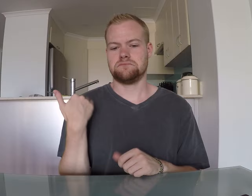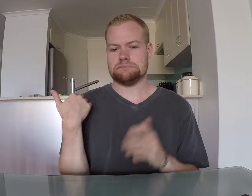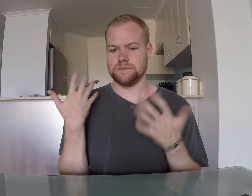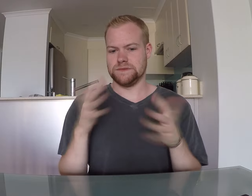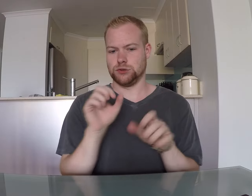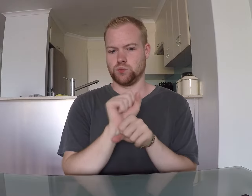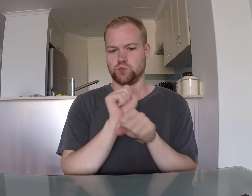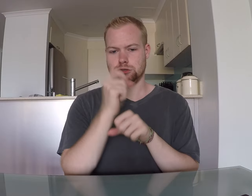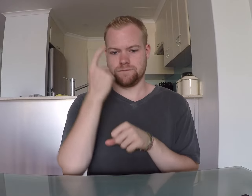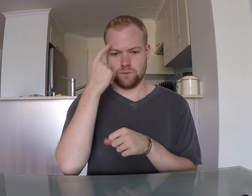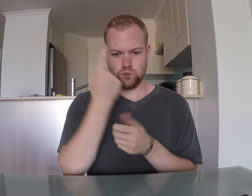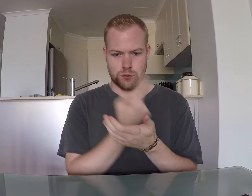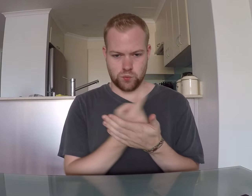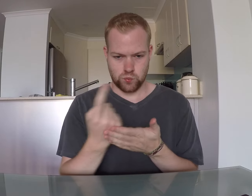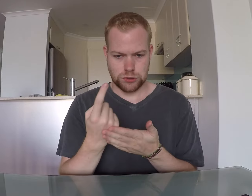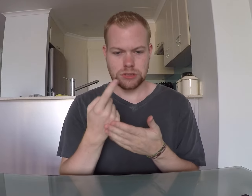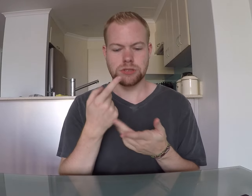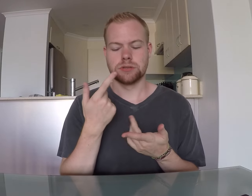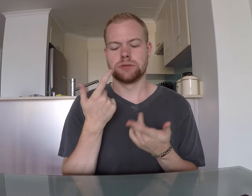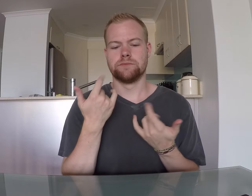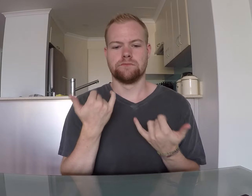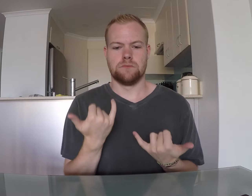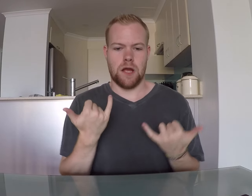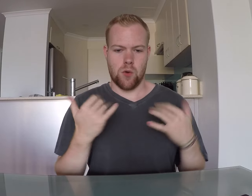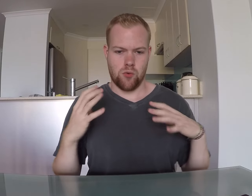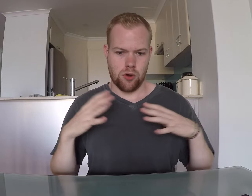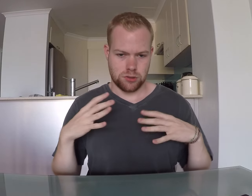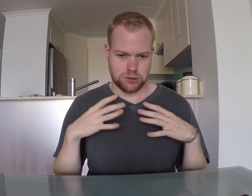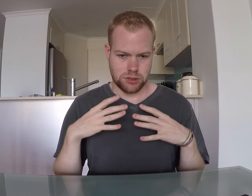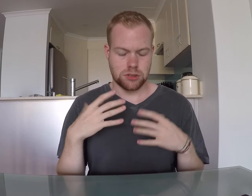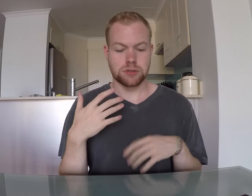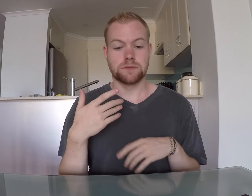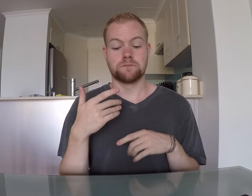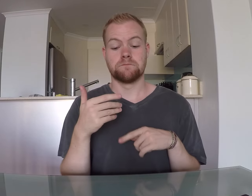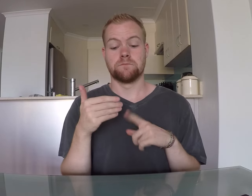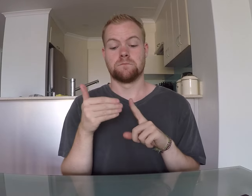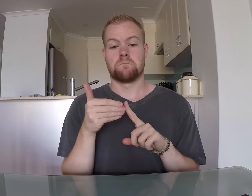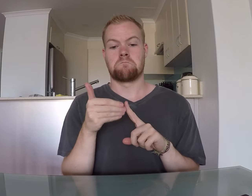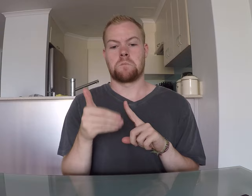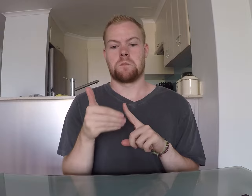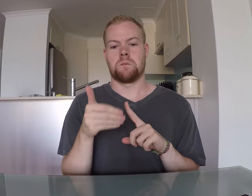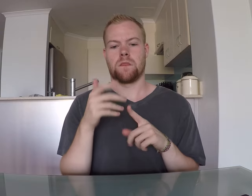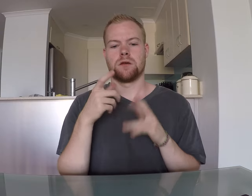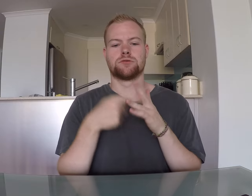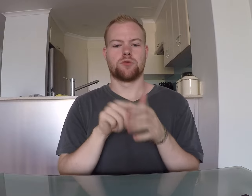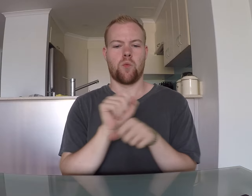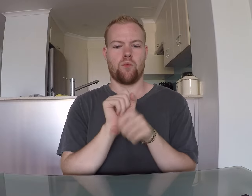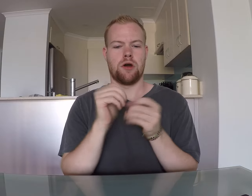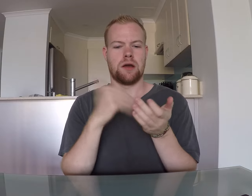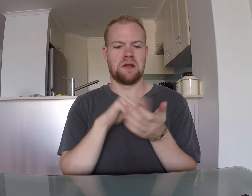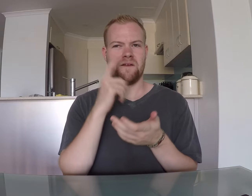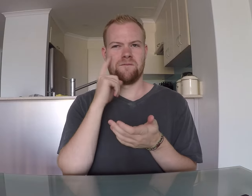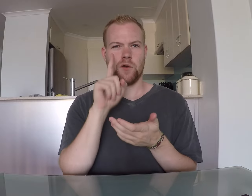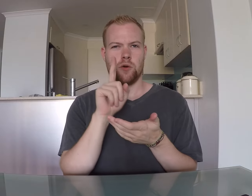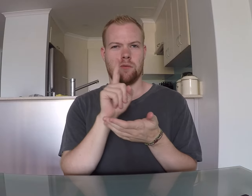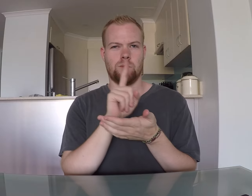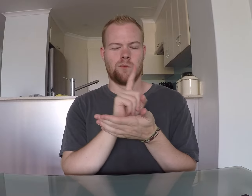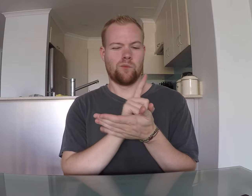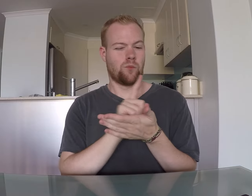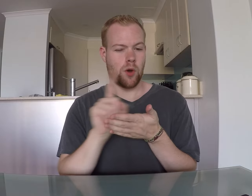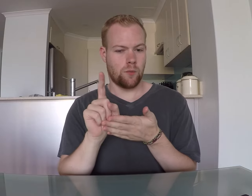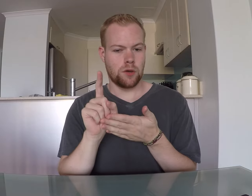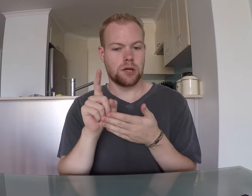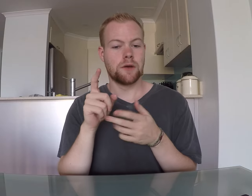I just finished working there for a week, now it's the holidays. Shortly, I'll be working again for one week.